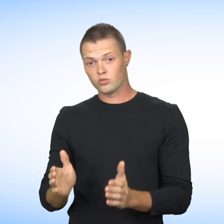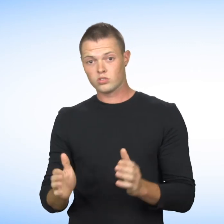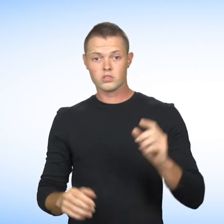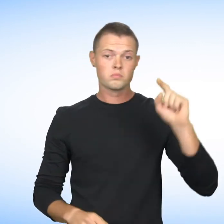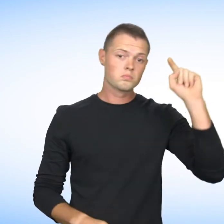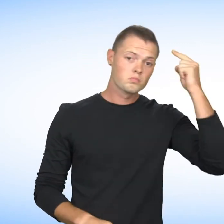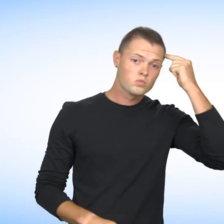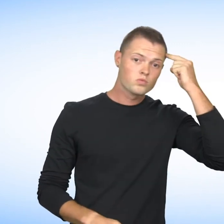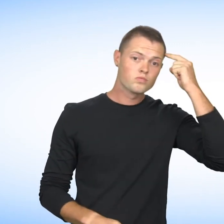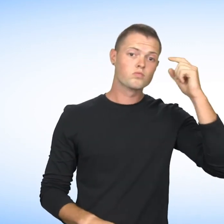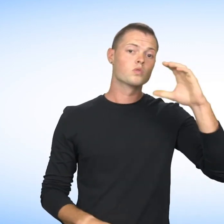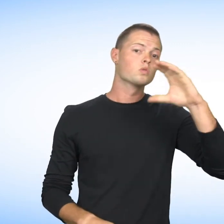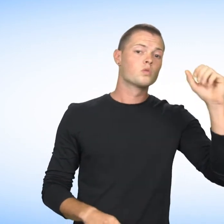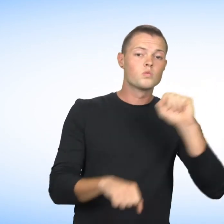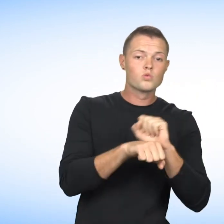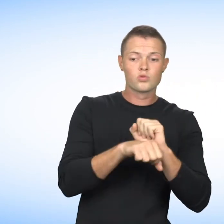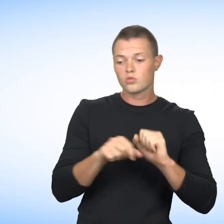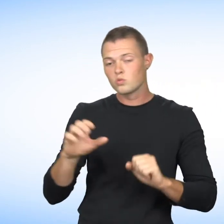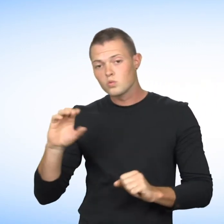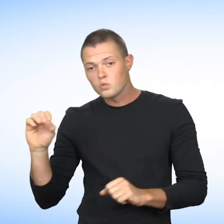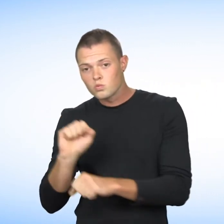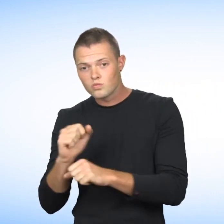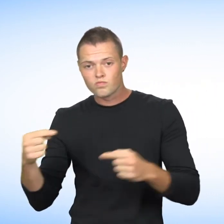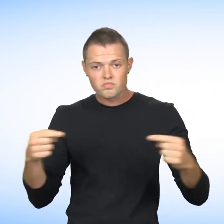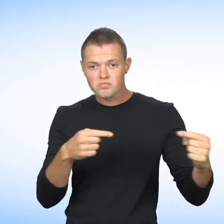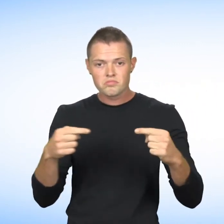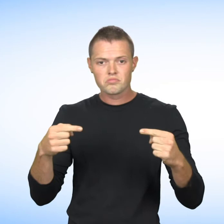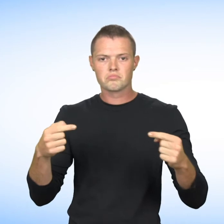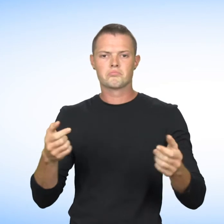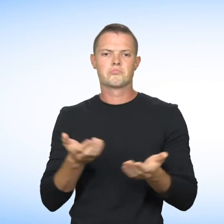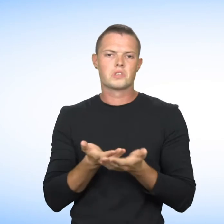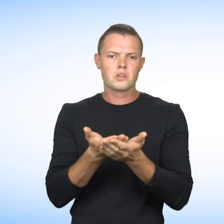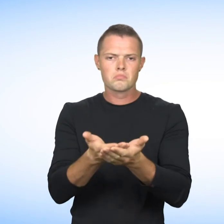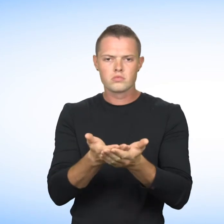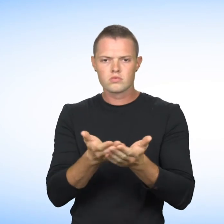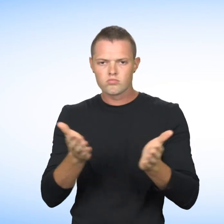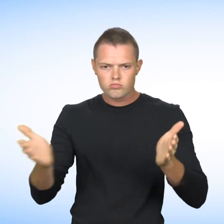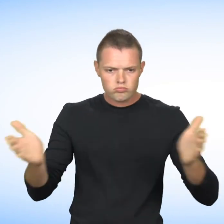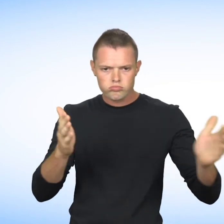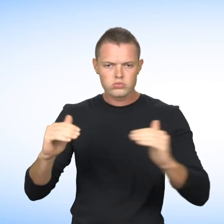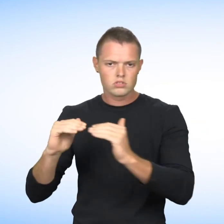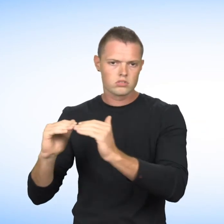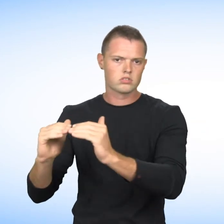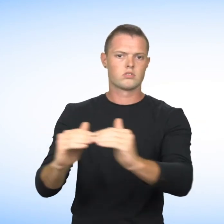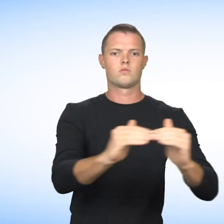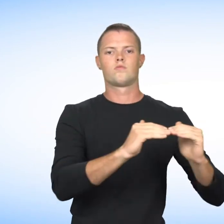it also offers an advisory service on reasonable accommodation to employers and decision-makers